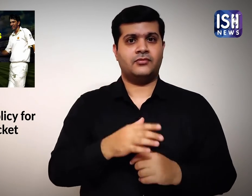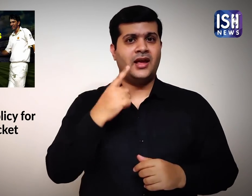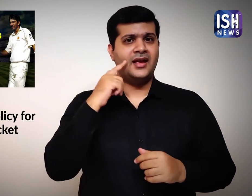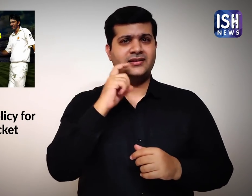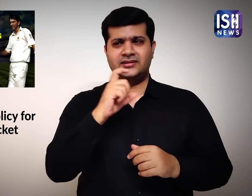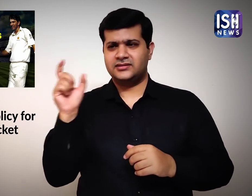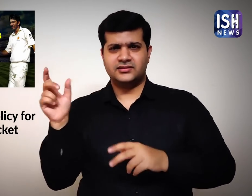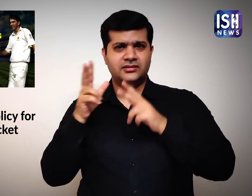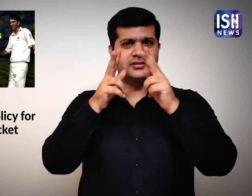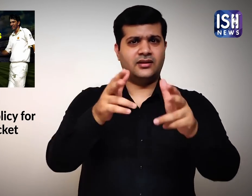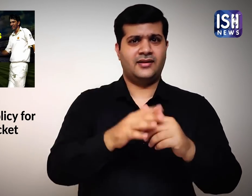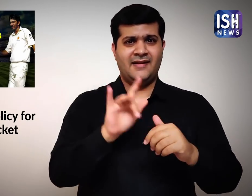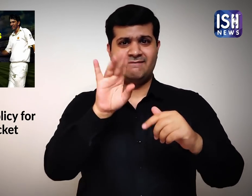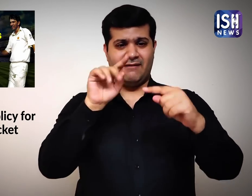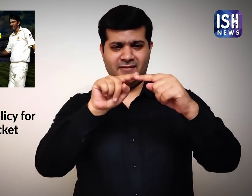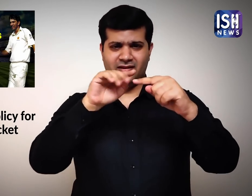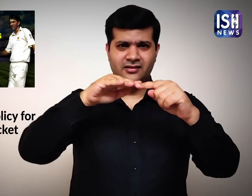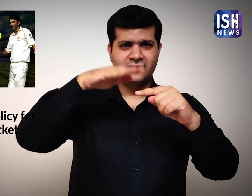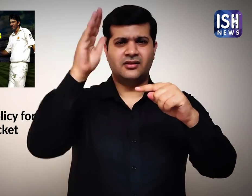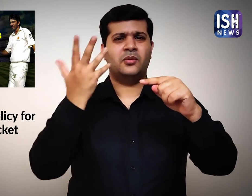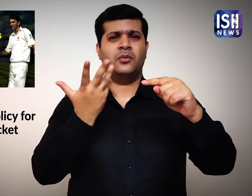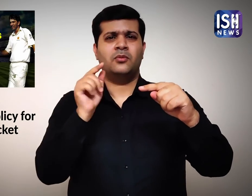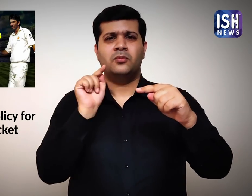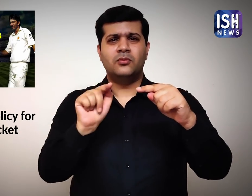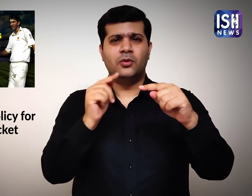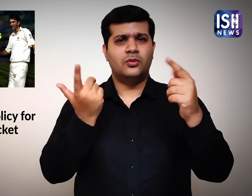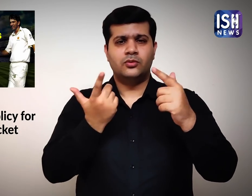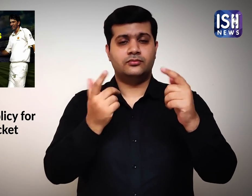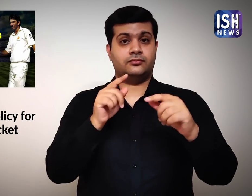The ICC in a statement said, "The minimum age policy has been enforced because,